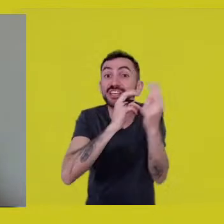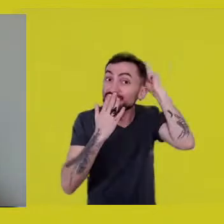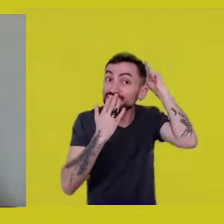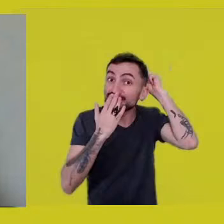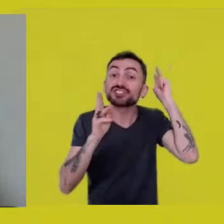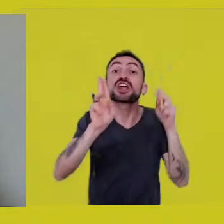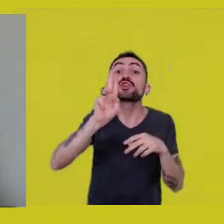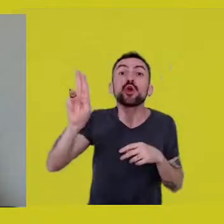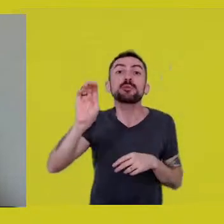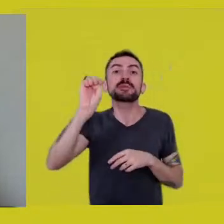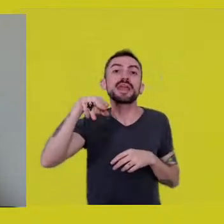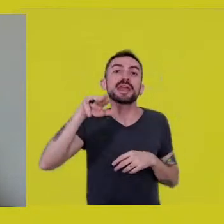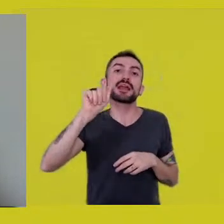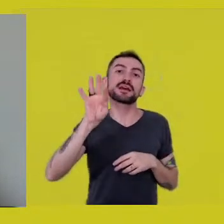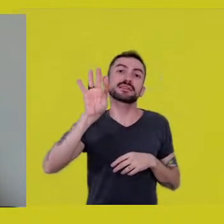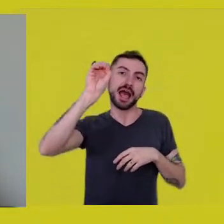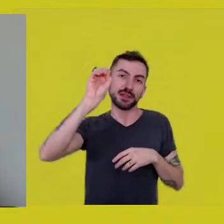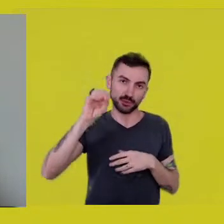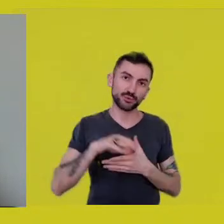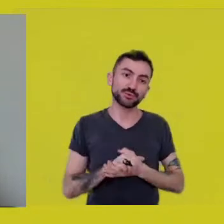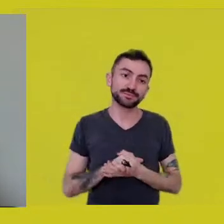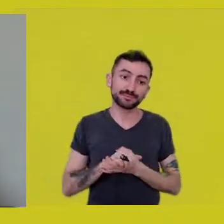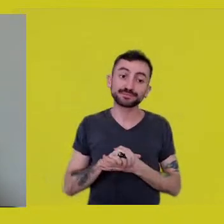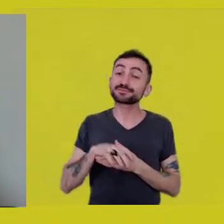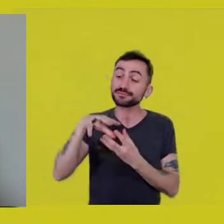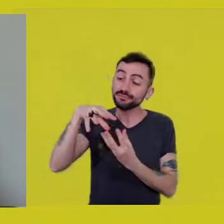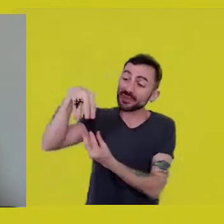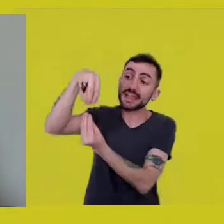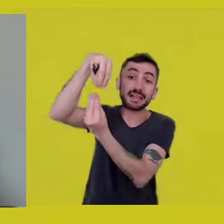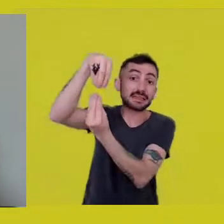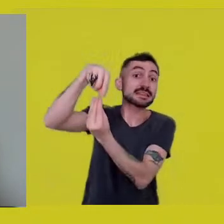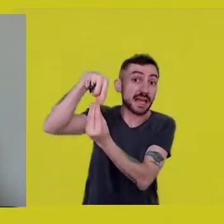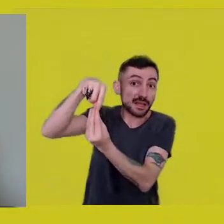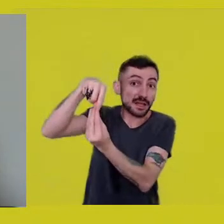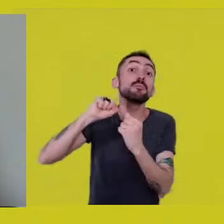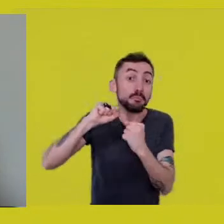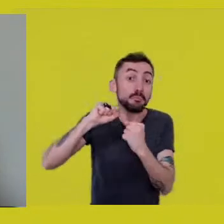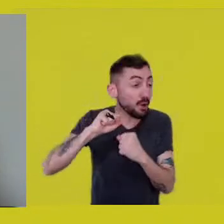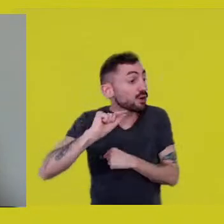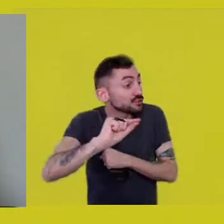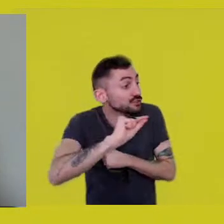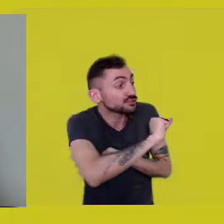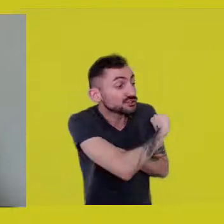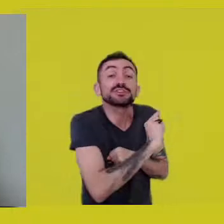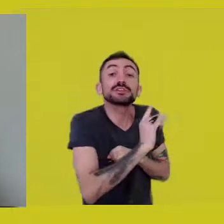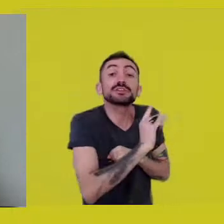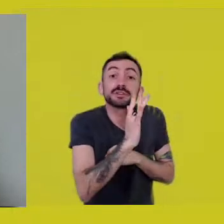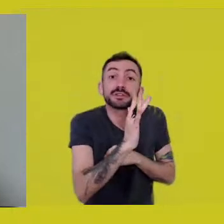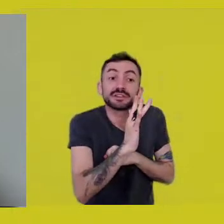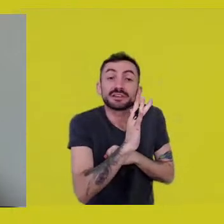These Enchanted are invoked by their relatives